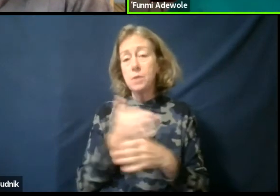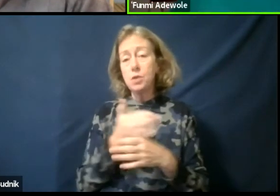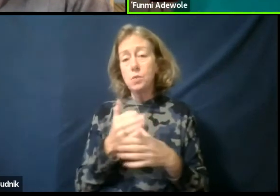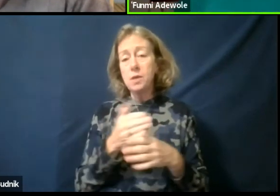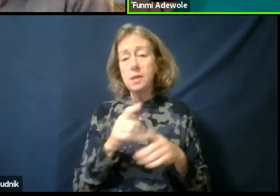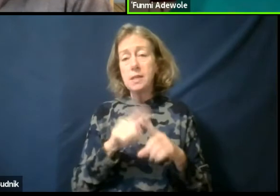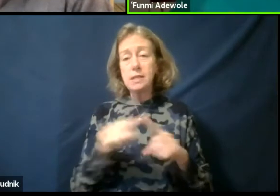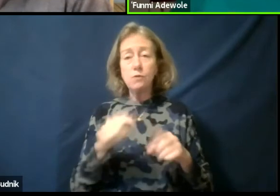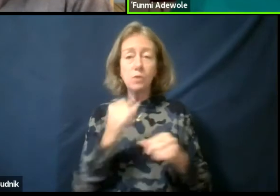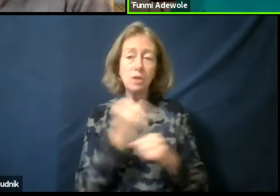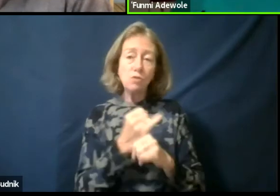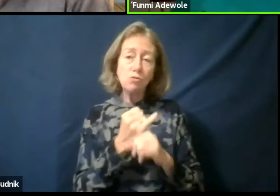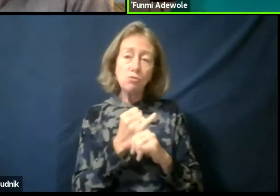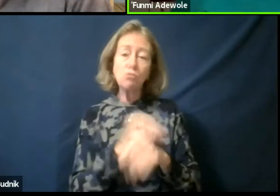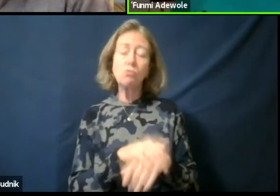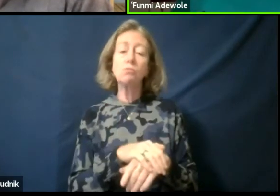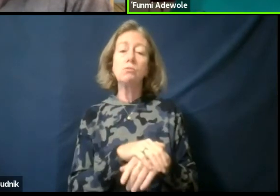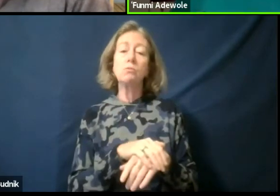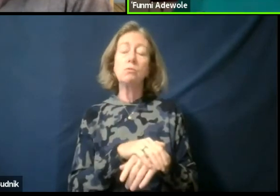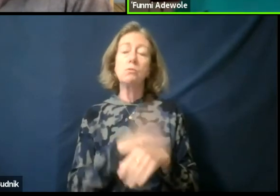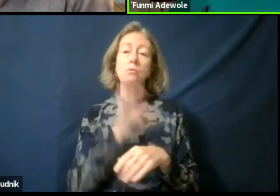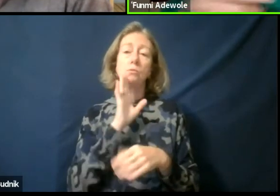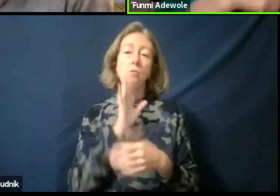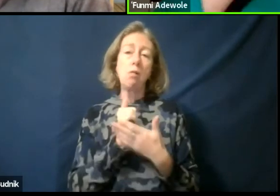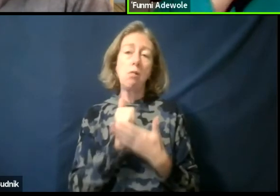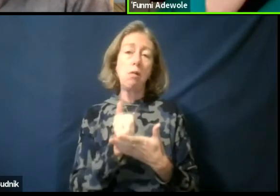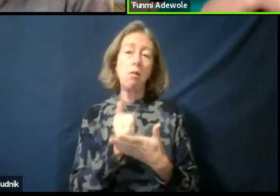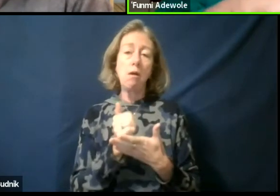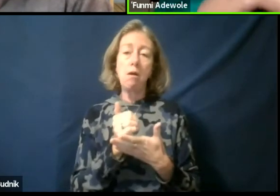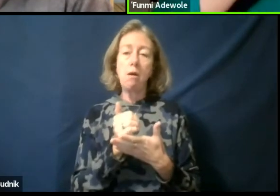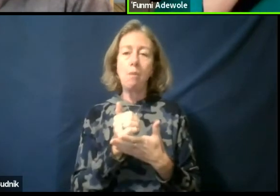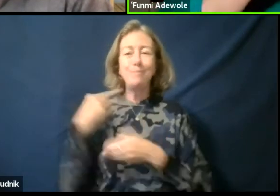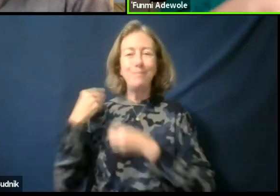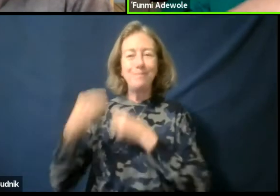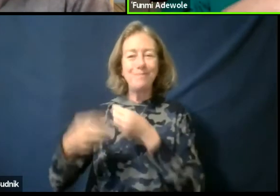I think it will help passing down information